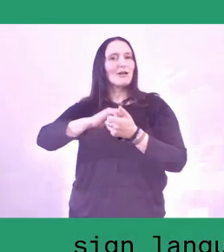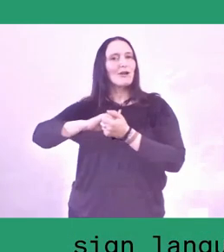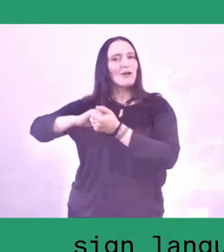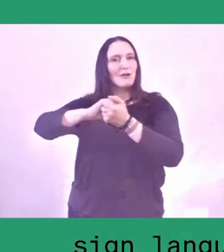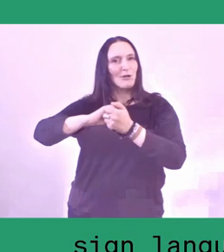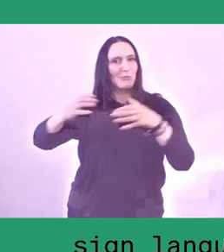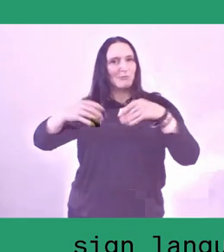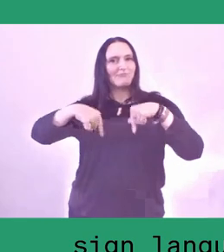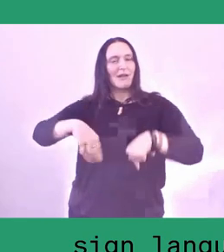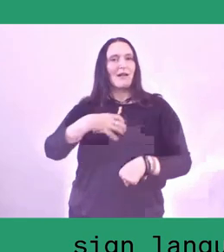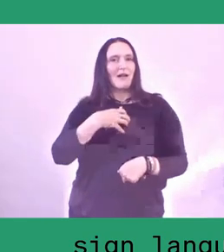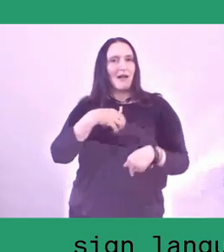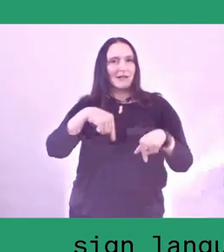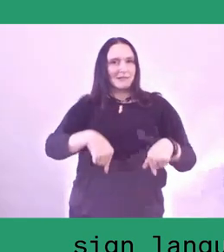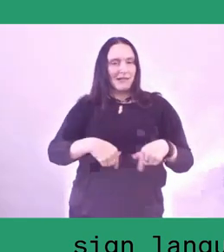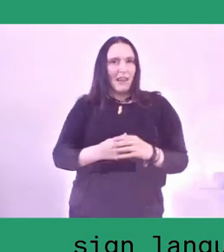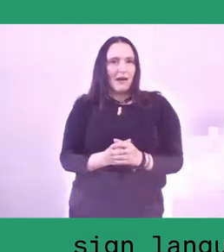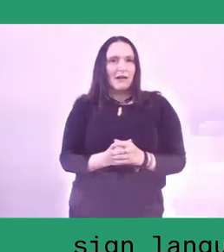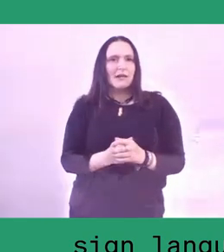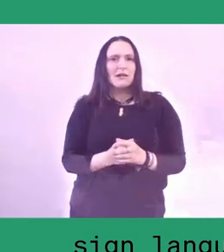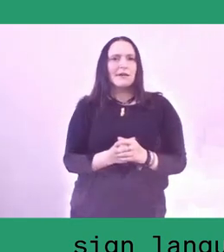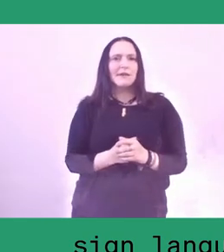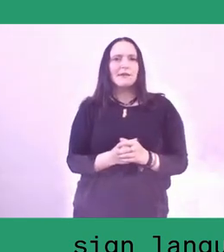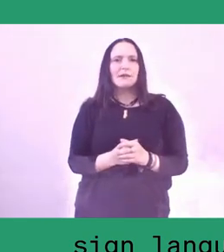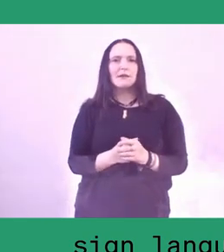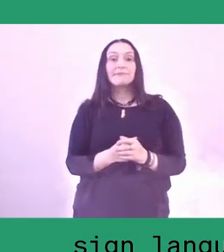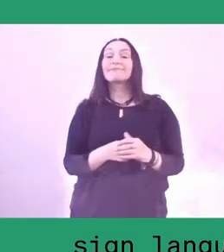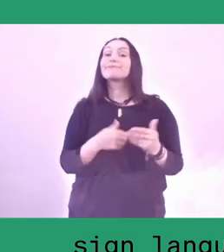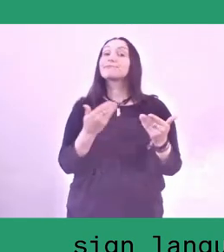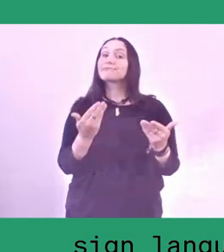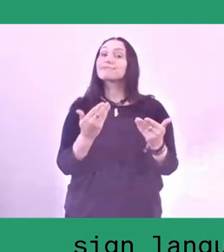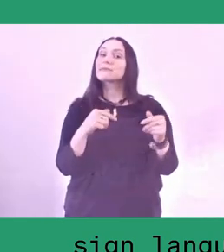This is also part of the thing that we are discussing now,